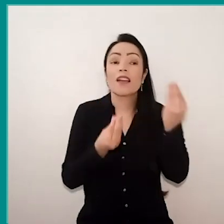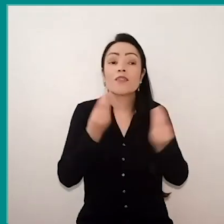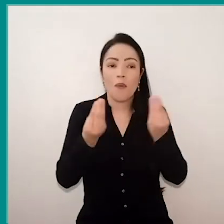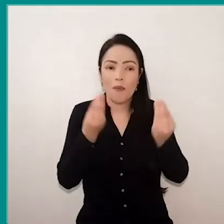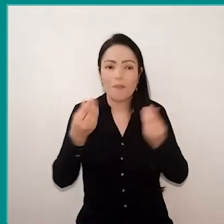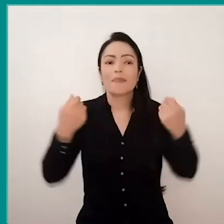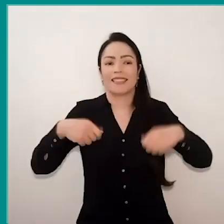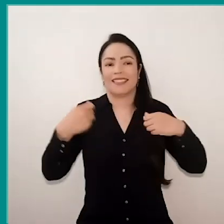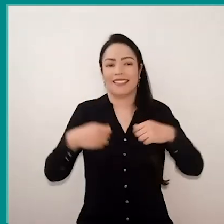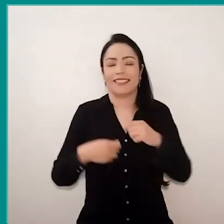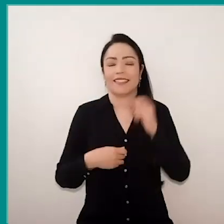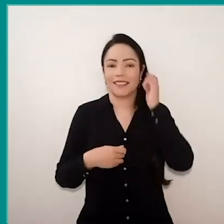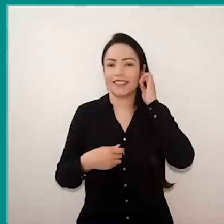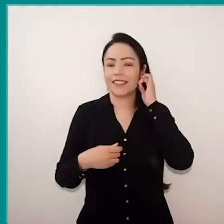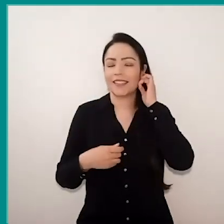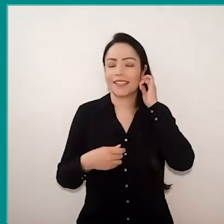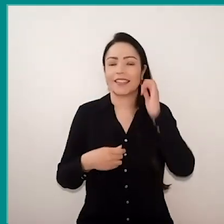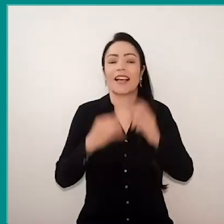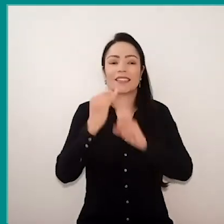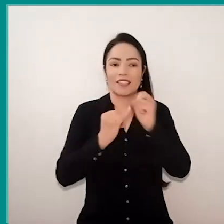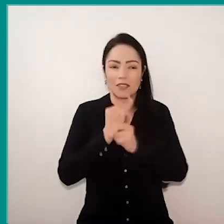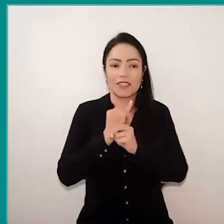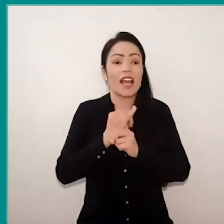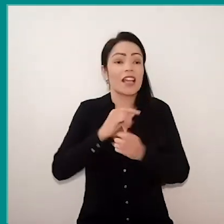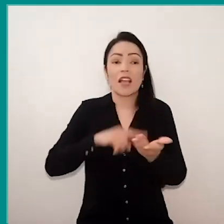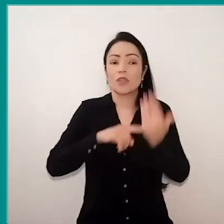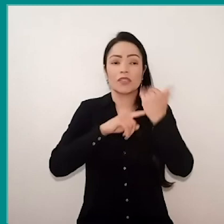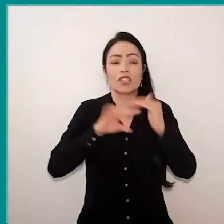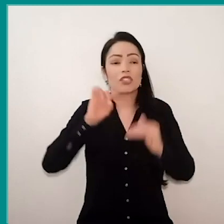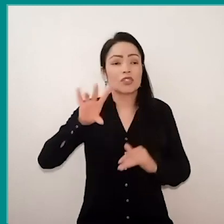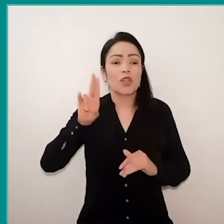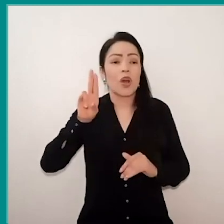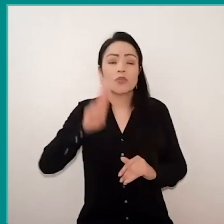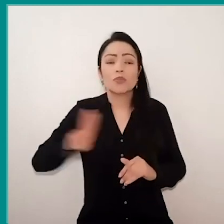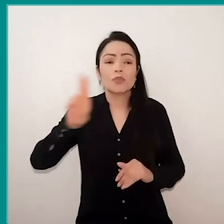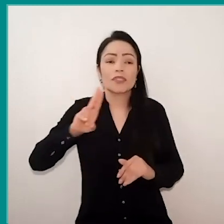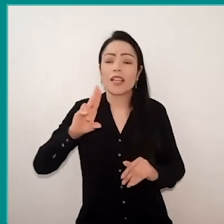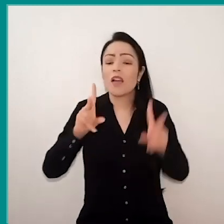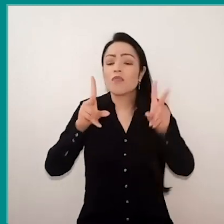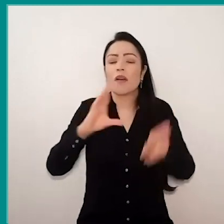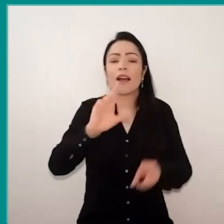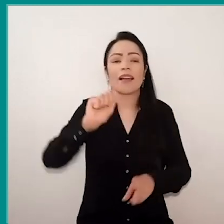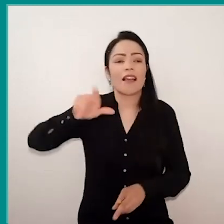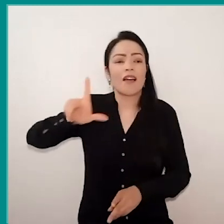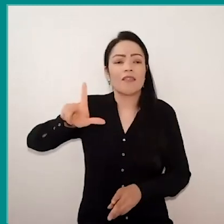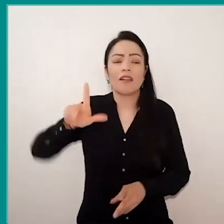The Internet, technology is just a channel, but the mediation that the teacher does, the strategy they use, the didactic they use